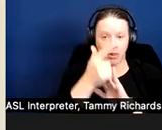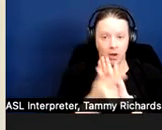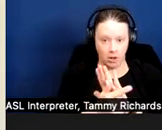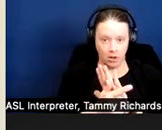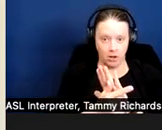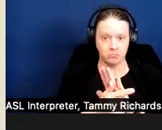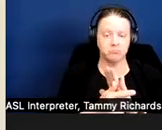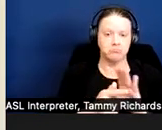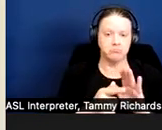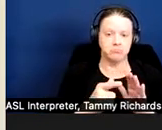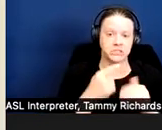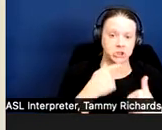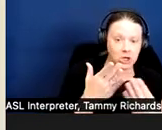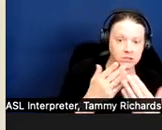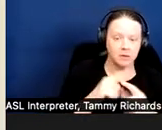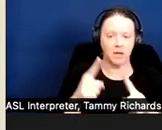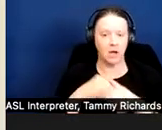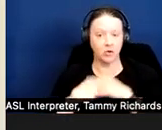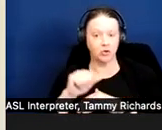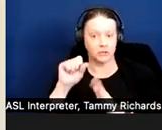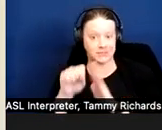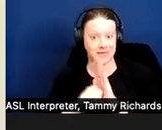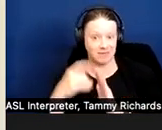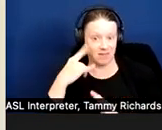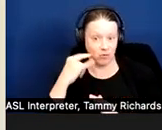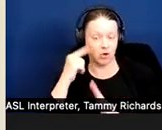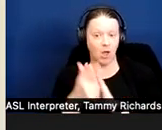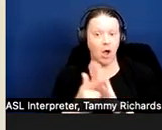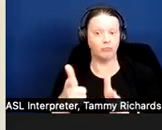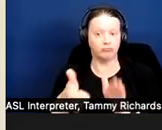under state law that housing providers engage in an interactive process when it comes to